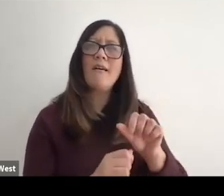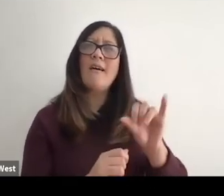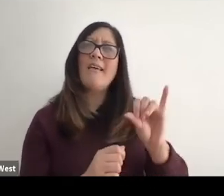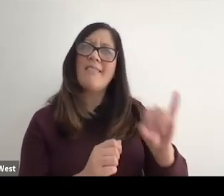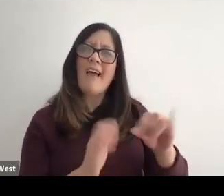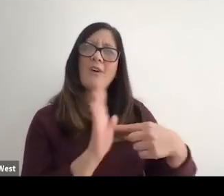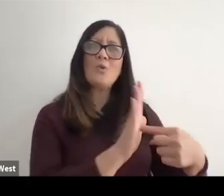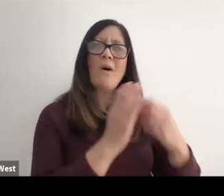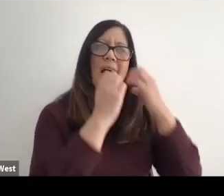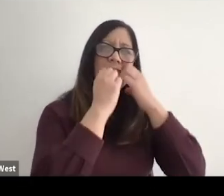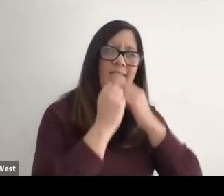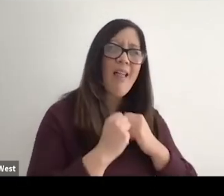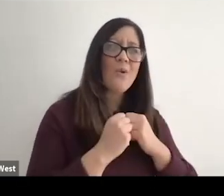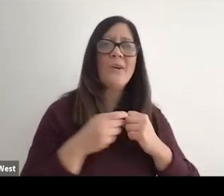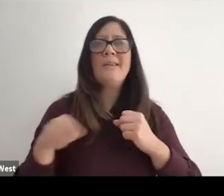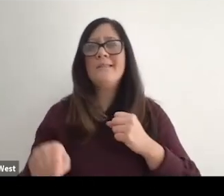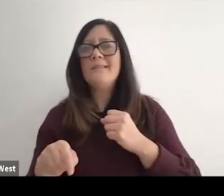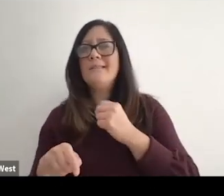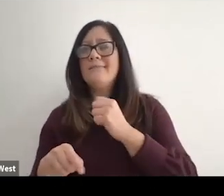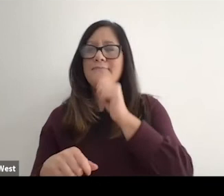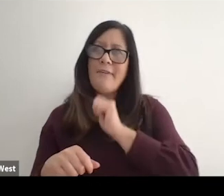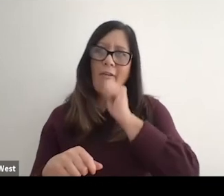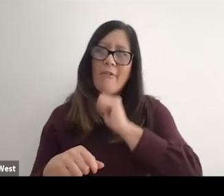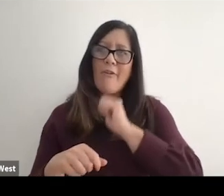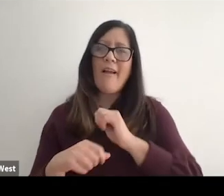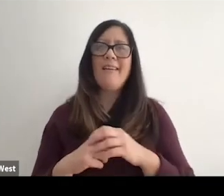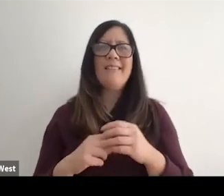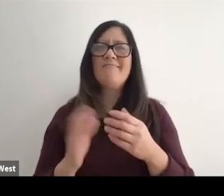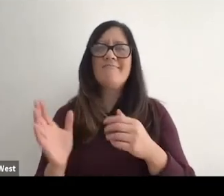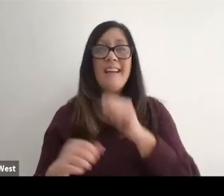We want to go beyond the toleration. I'm just going to put you in because